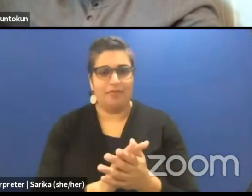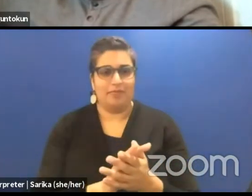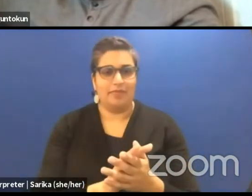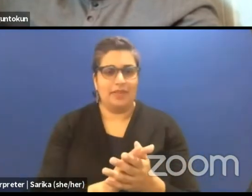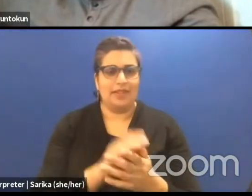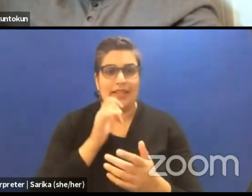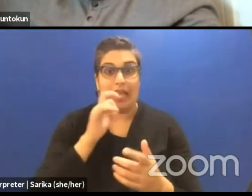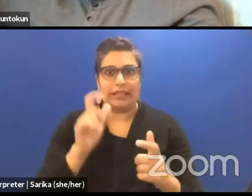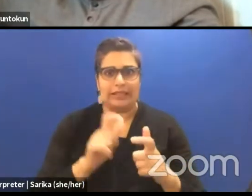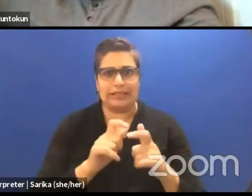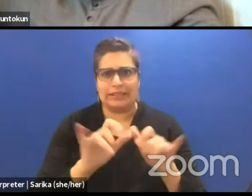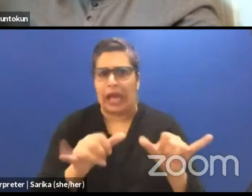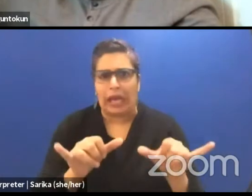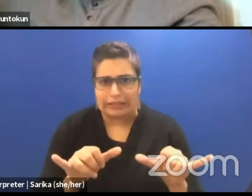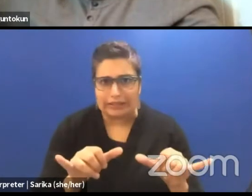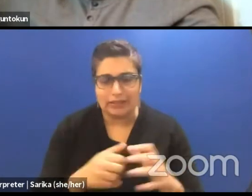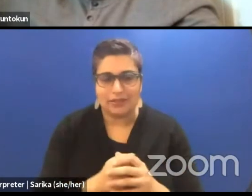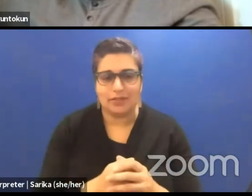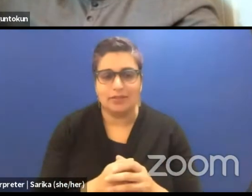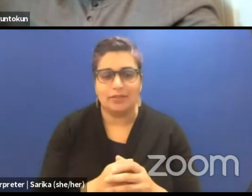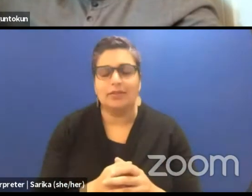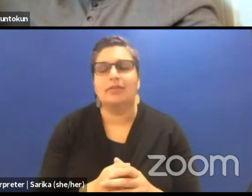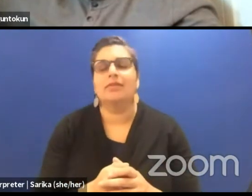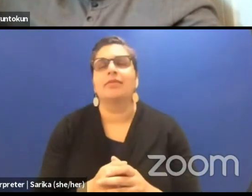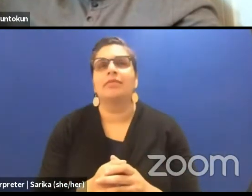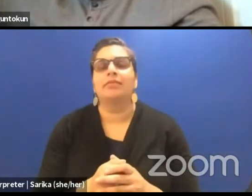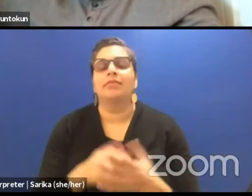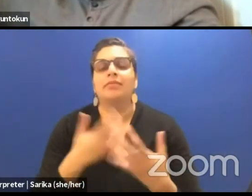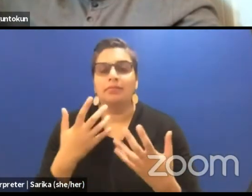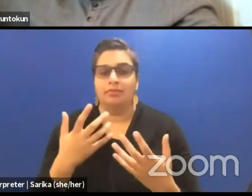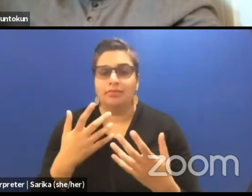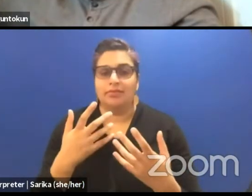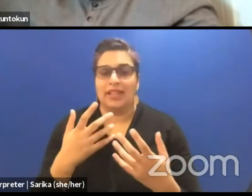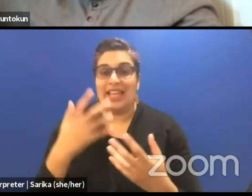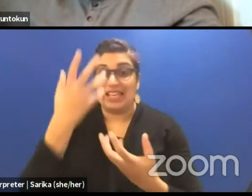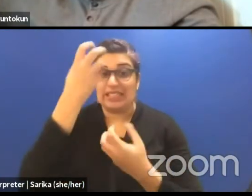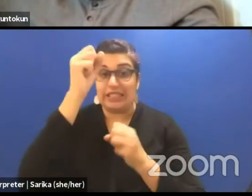But those ideas that the idea of decolonizing dramaturgy